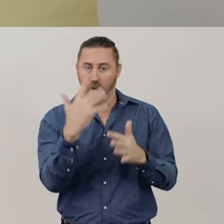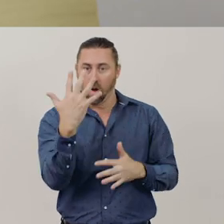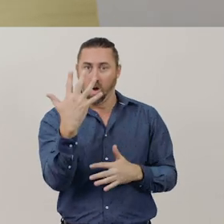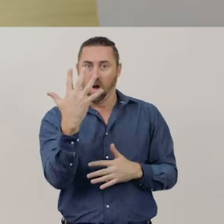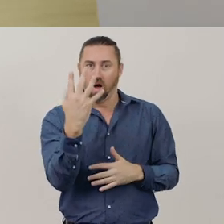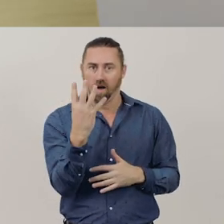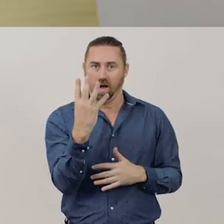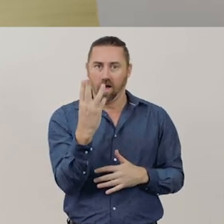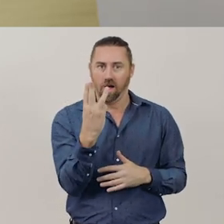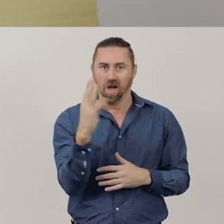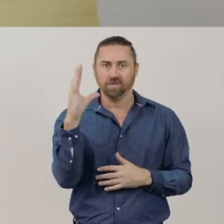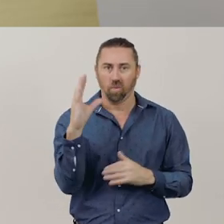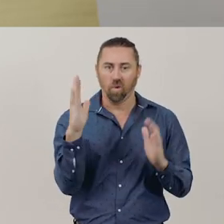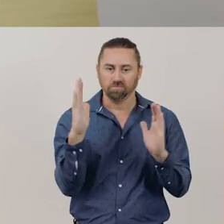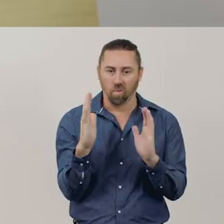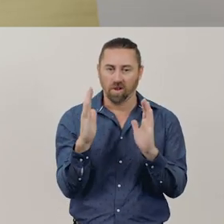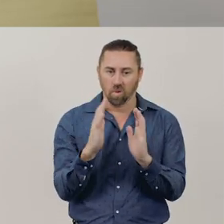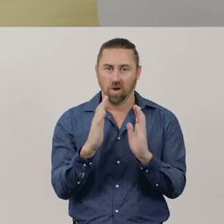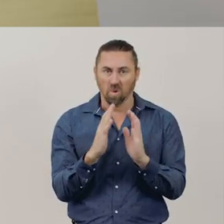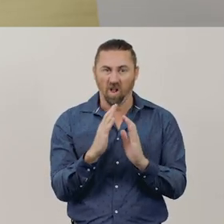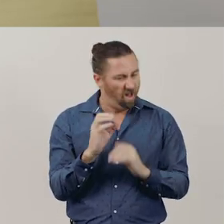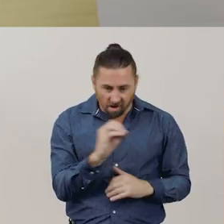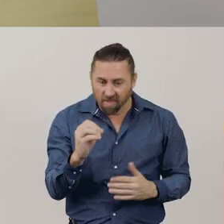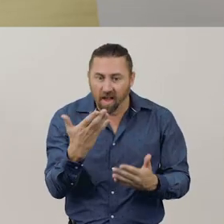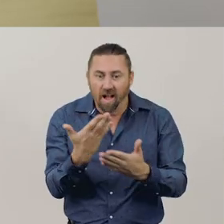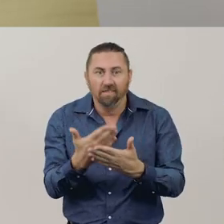and smaller, until there were no monkeys jumping on the bed?